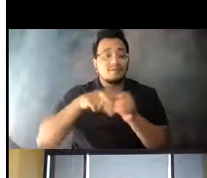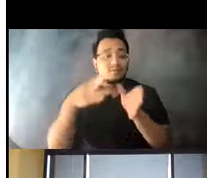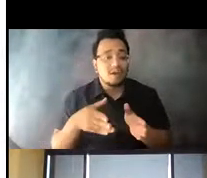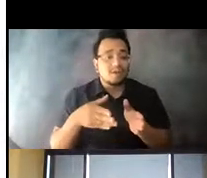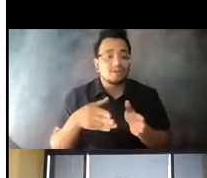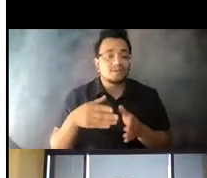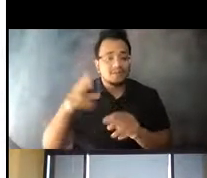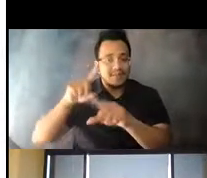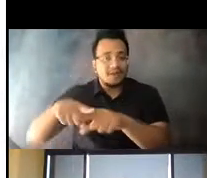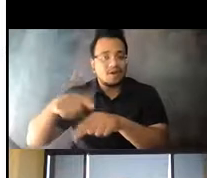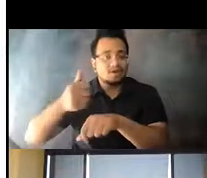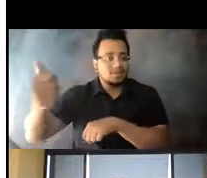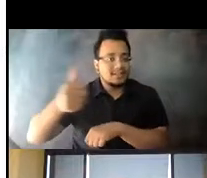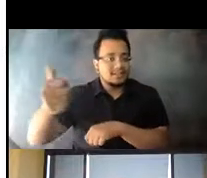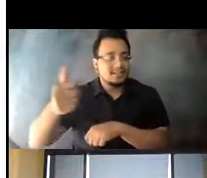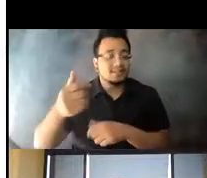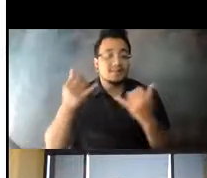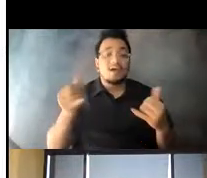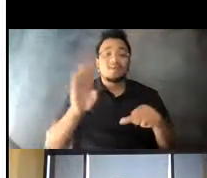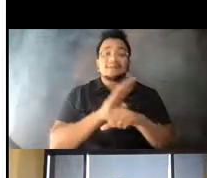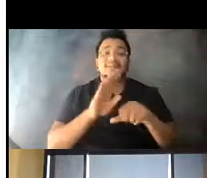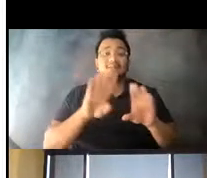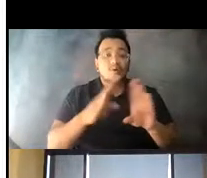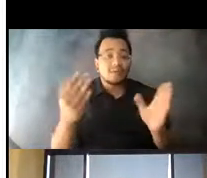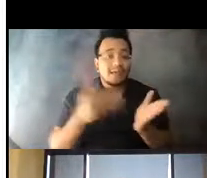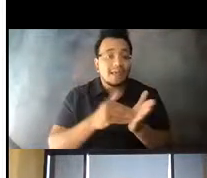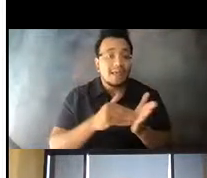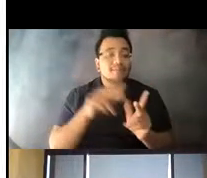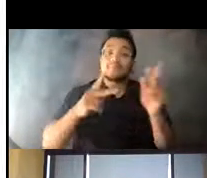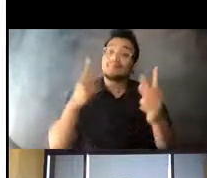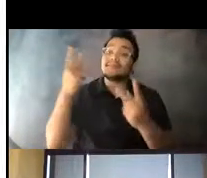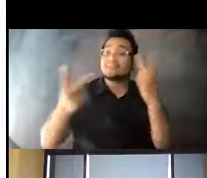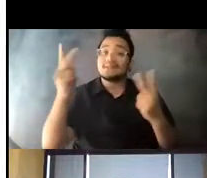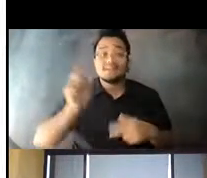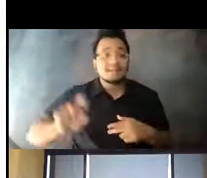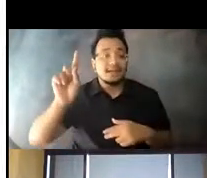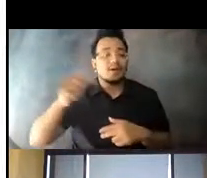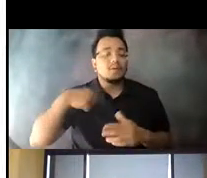14:45:42 So as businesses reopen and the tourism market returns, we're seeing riders come back.